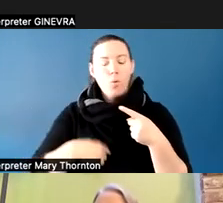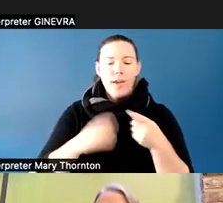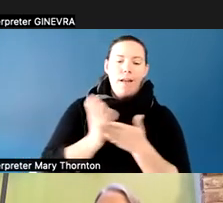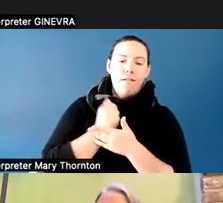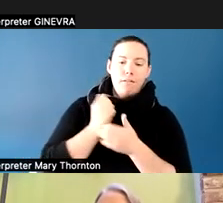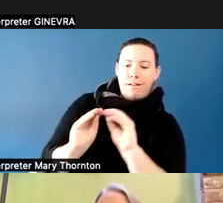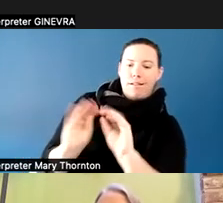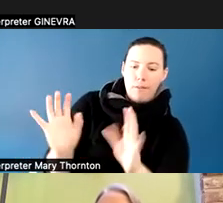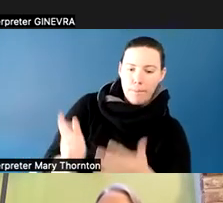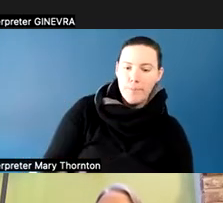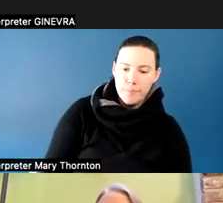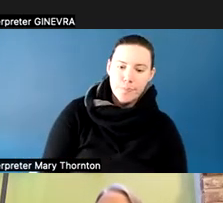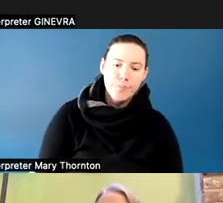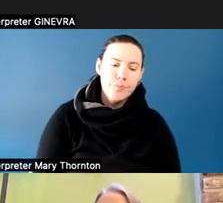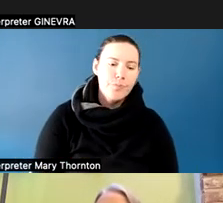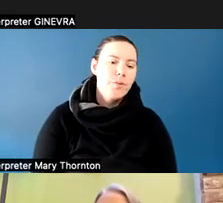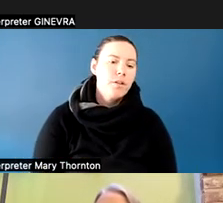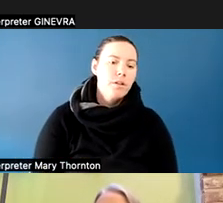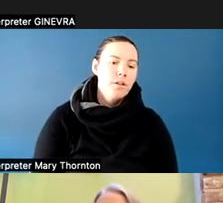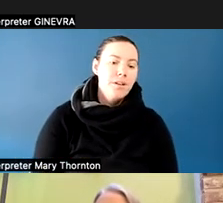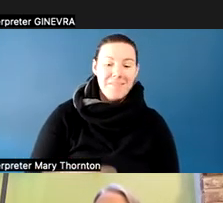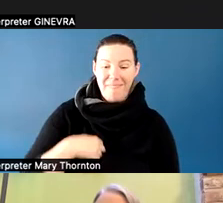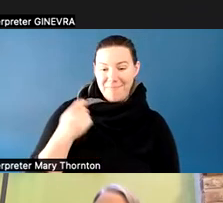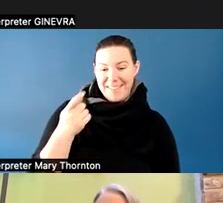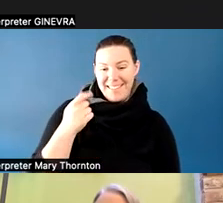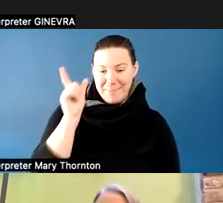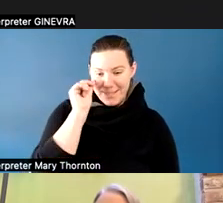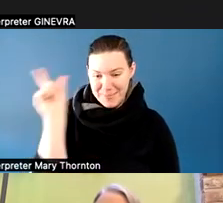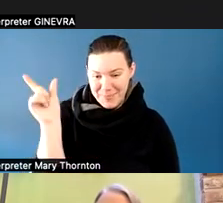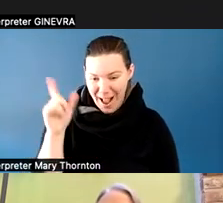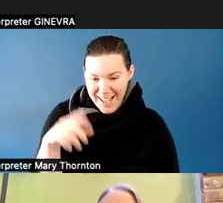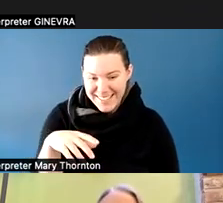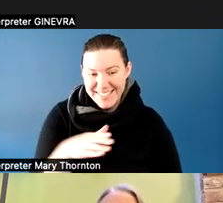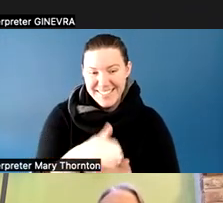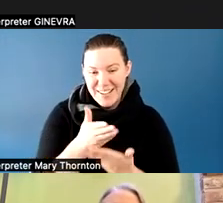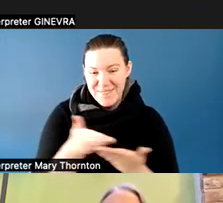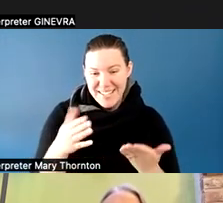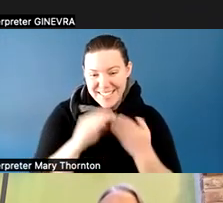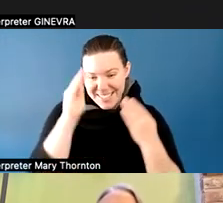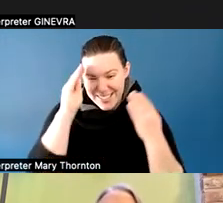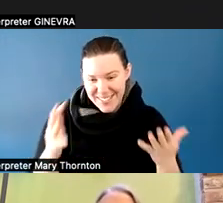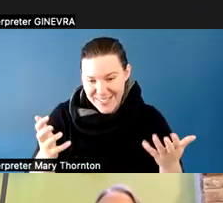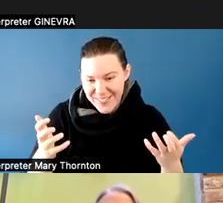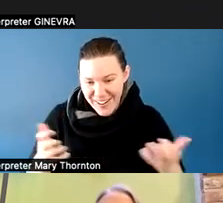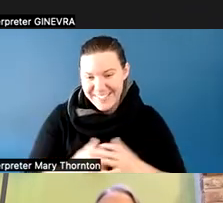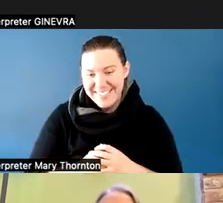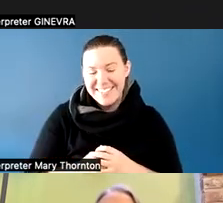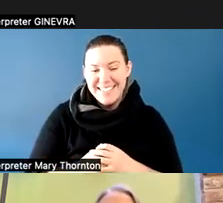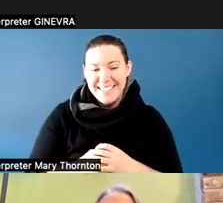I was a bit surprised about some of the things that the students wanted. And certainly, when I came in teaching undergrads